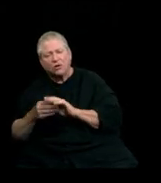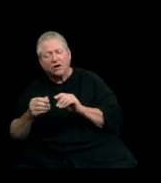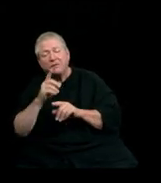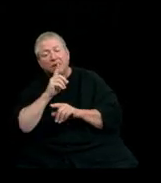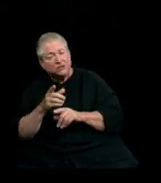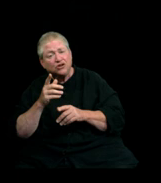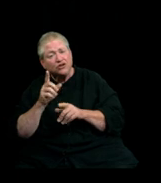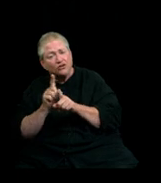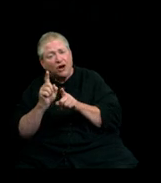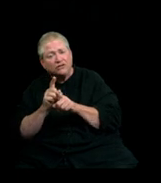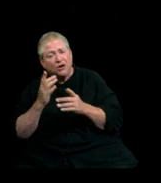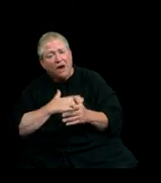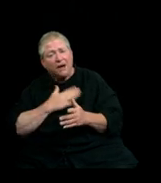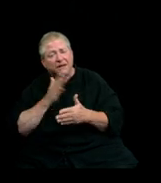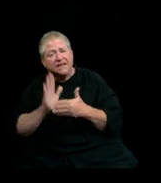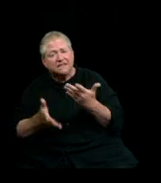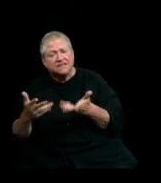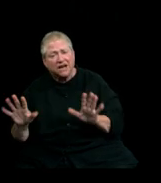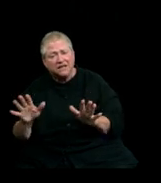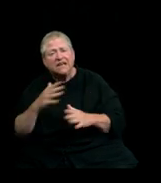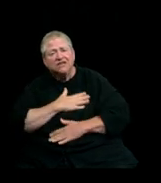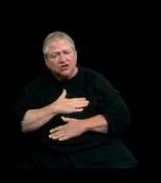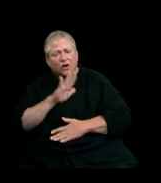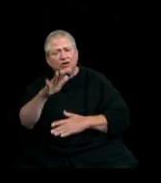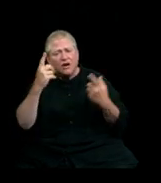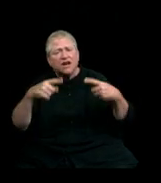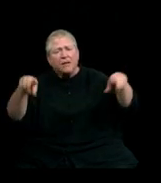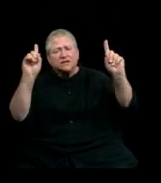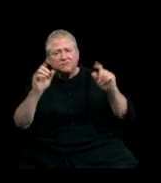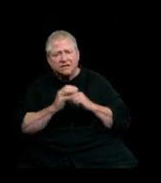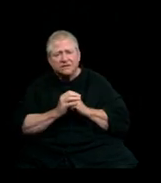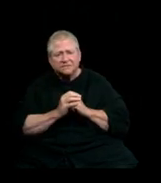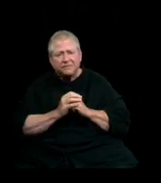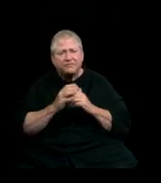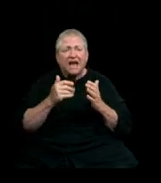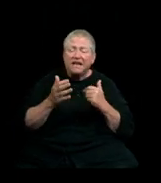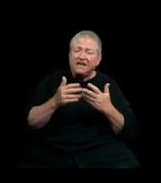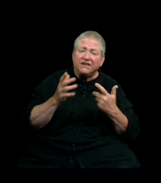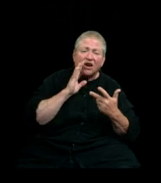Take a breath. Enjoy your accomplishments! You earned it! And even though it might feel like the world is put on hold right now,